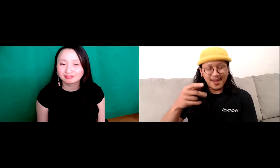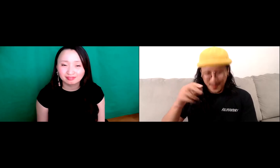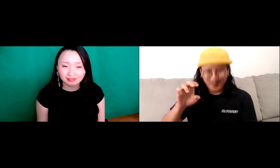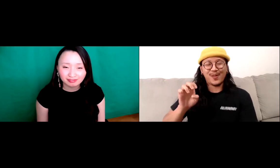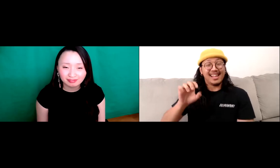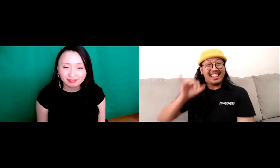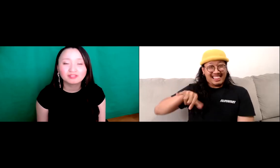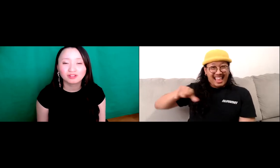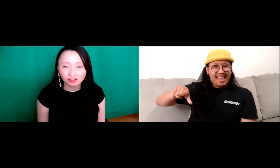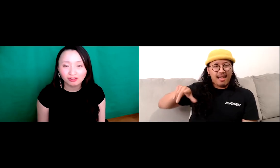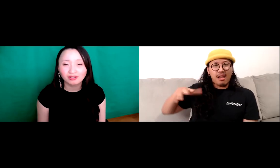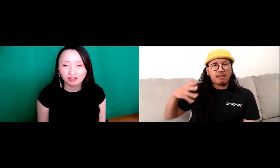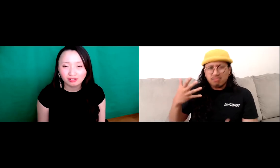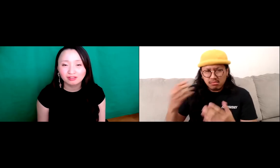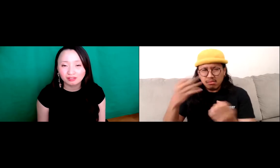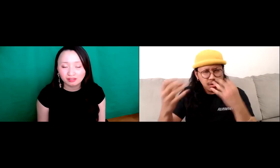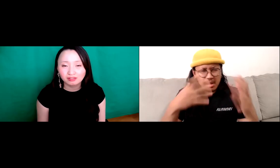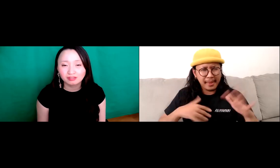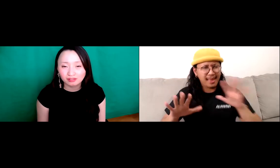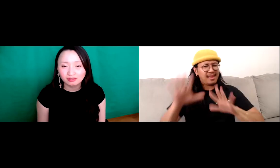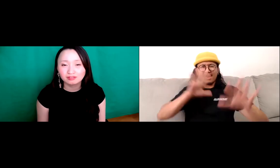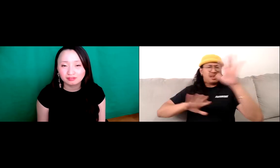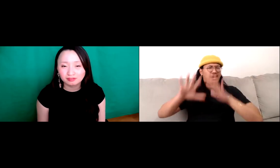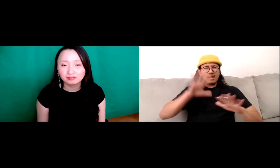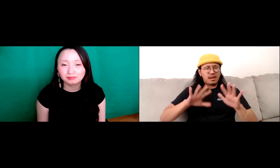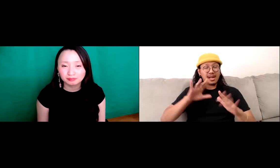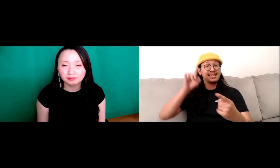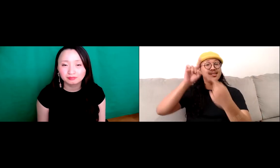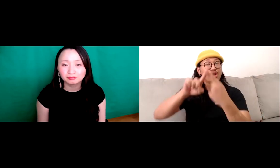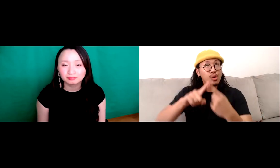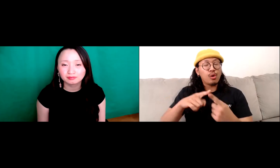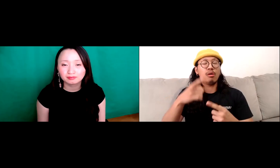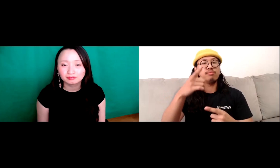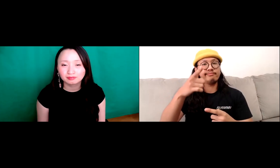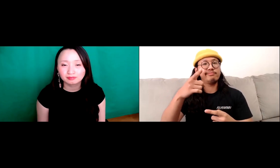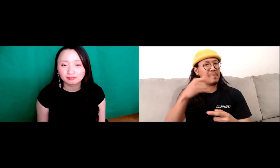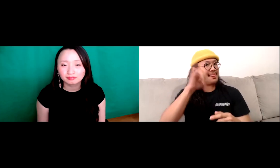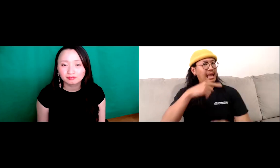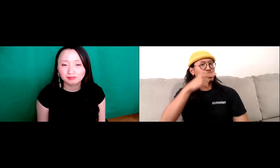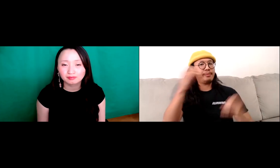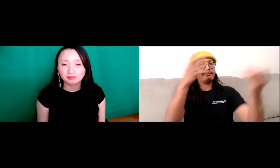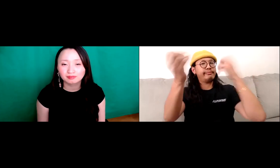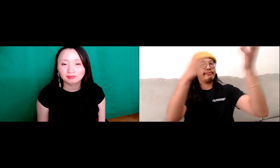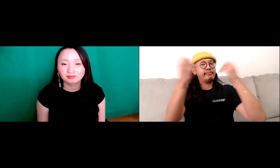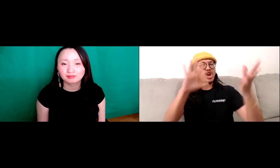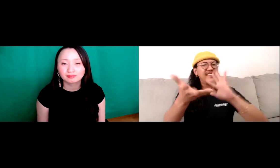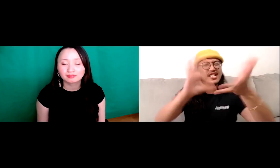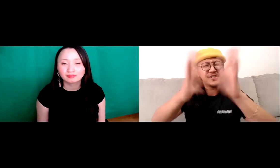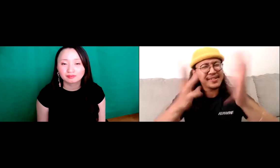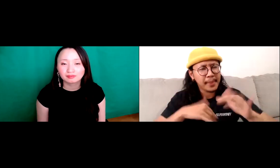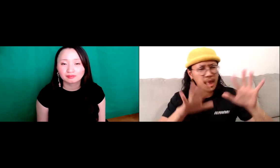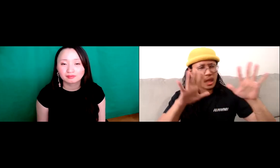they, they, people had different assumptions of where I was from based on my haircut and